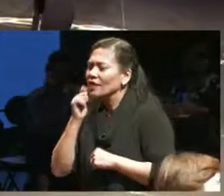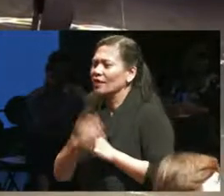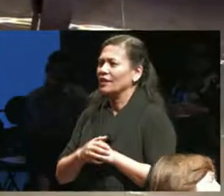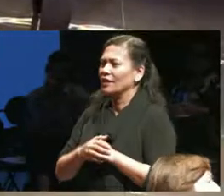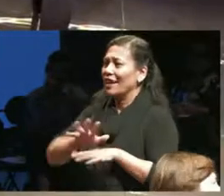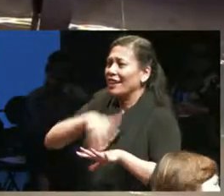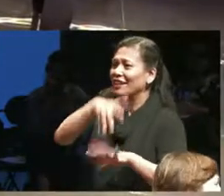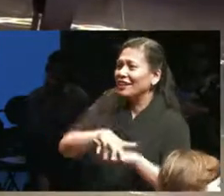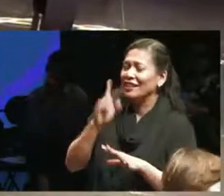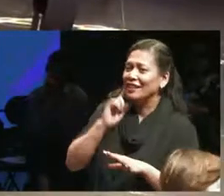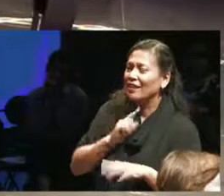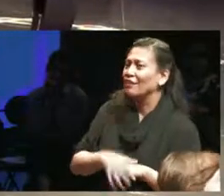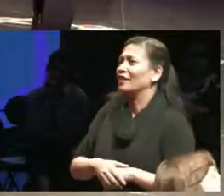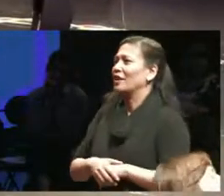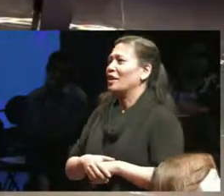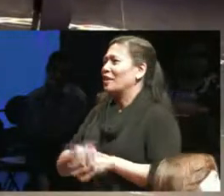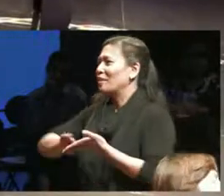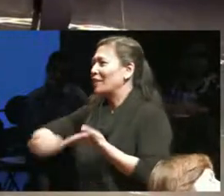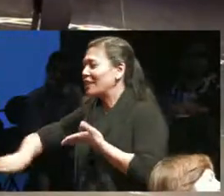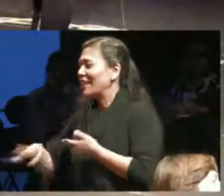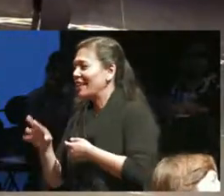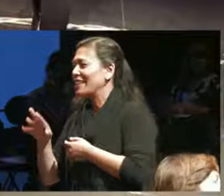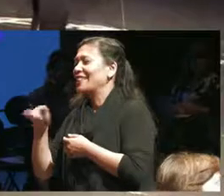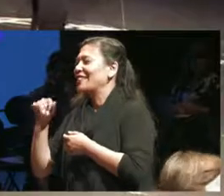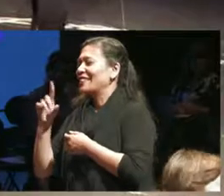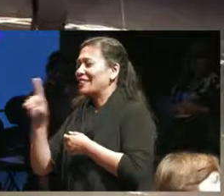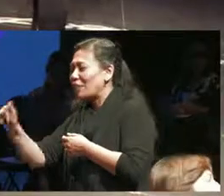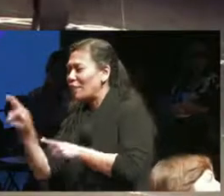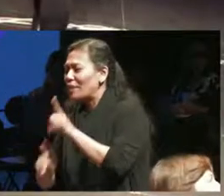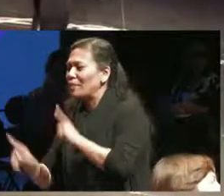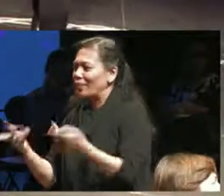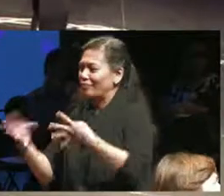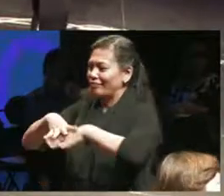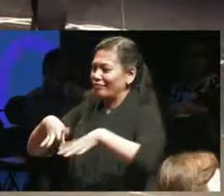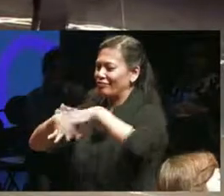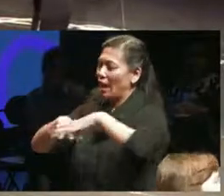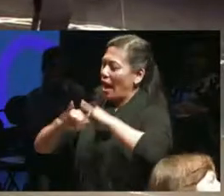racialized disabled people people who live in their body differently and that